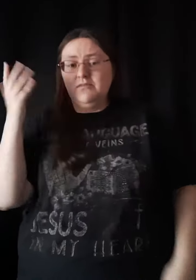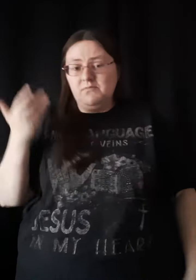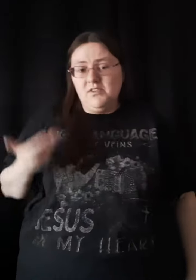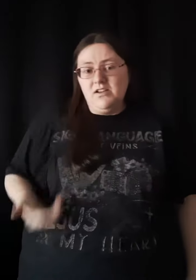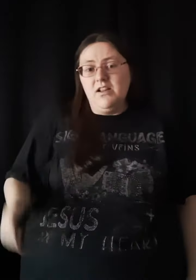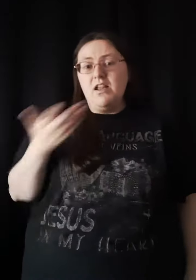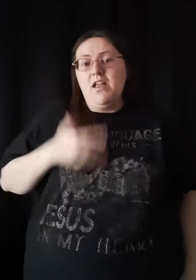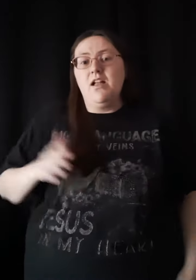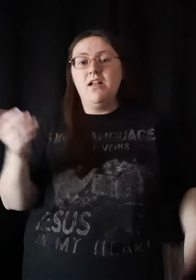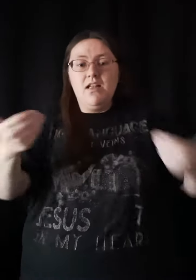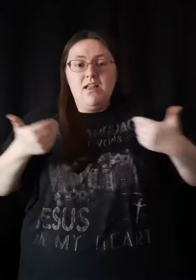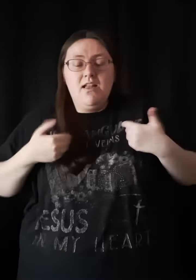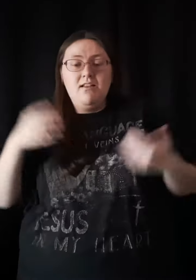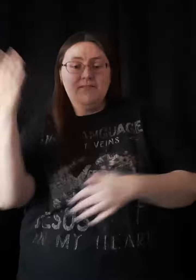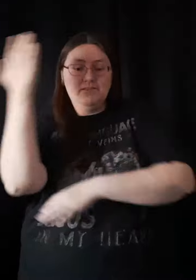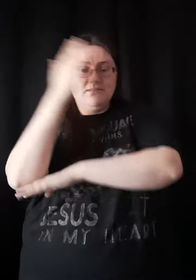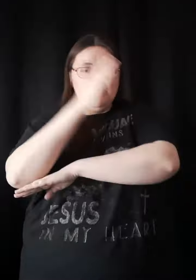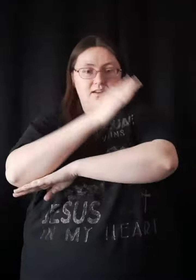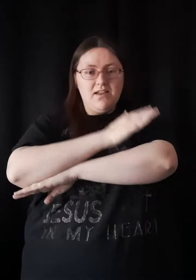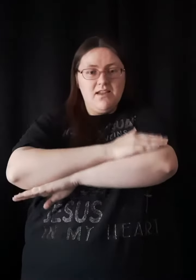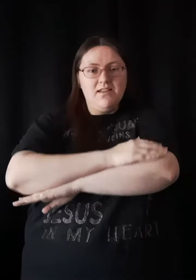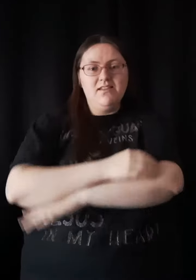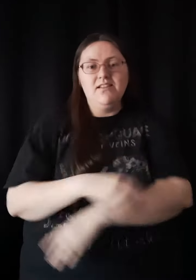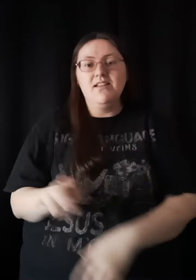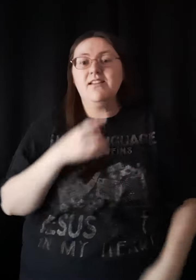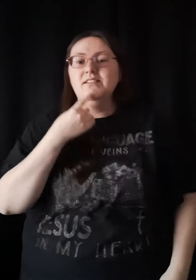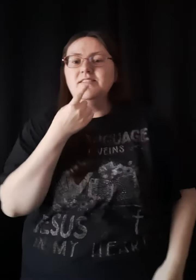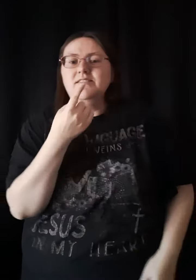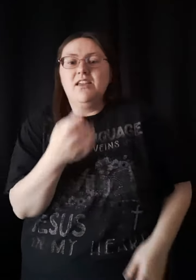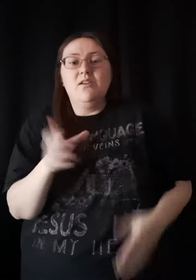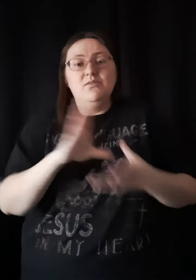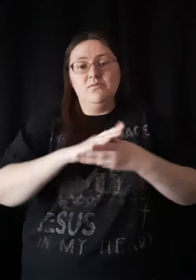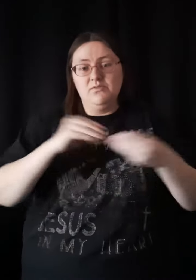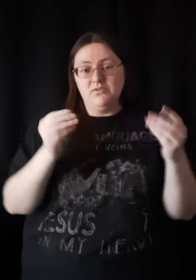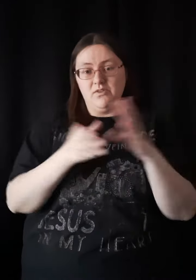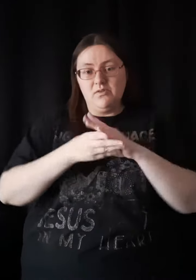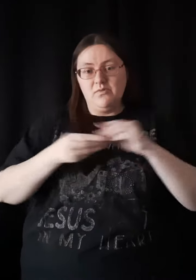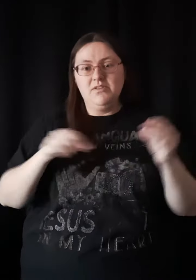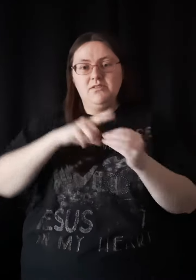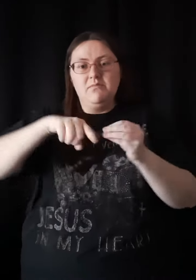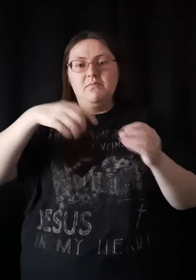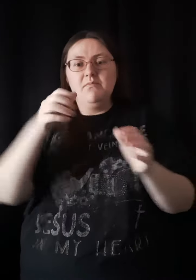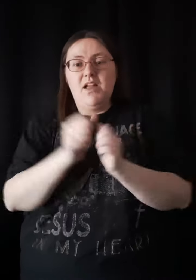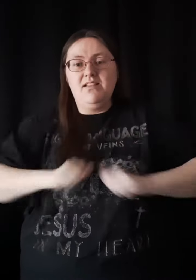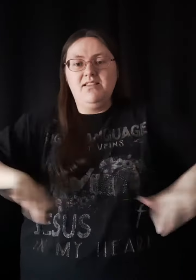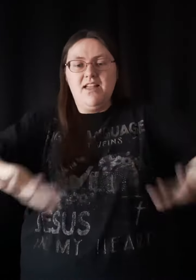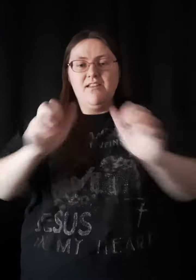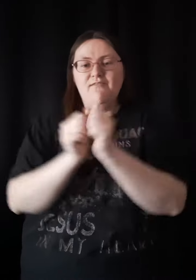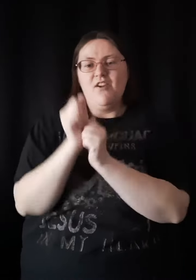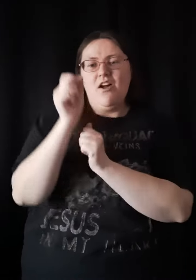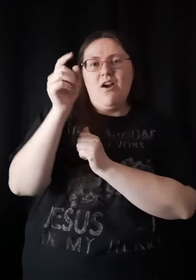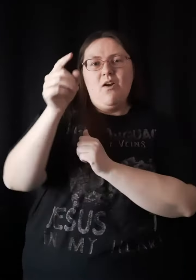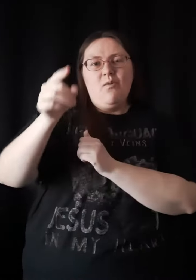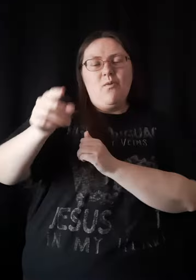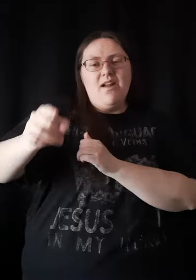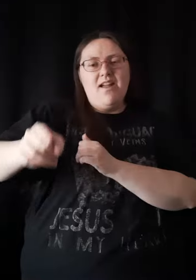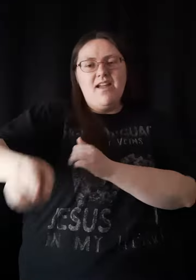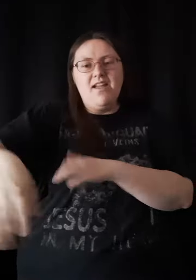I'll spend the day telling you stories About a land far away